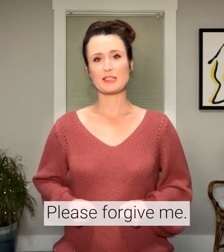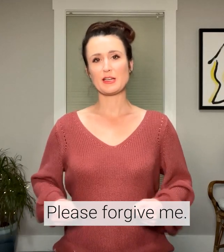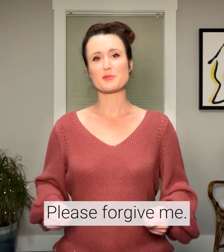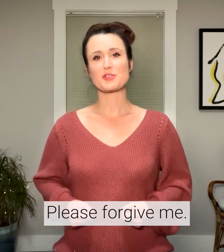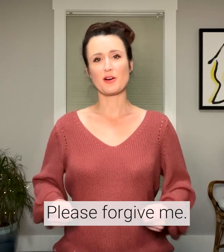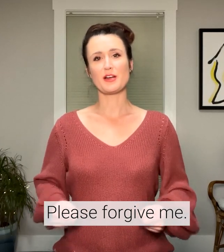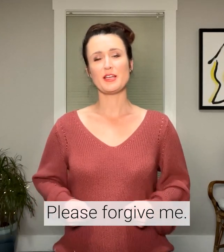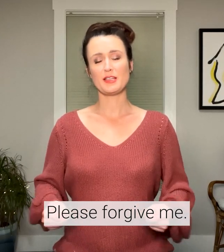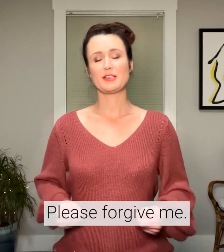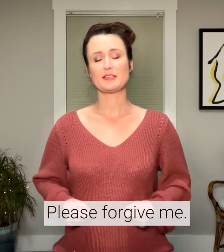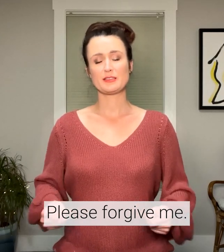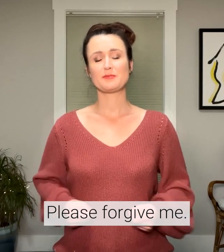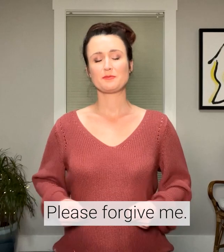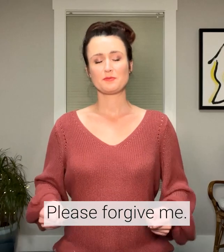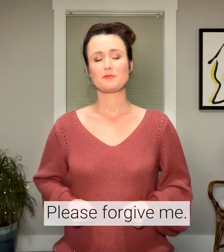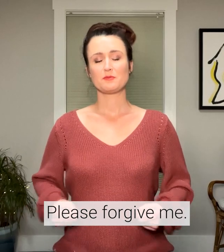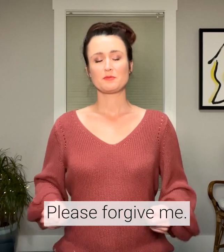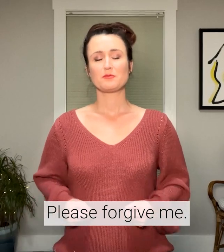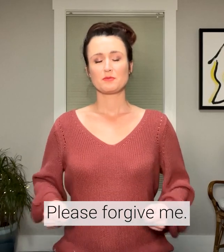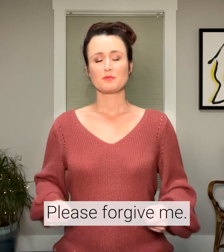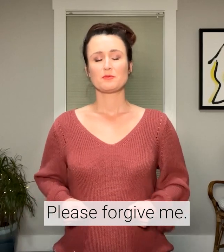I'm sorry.